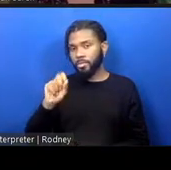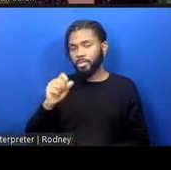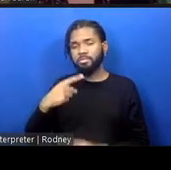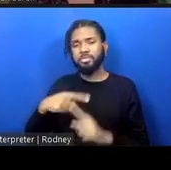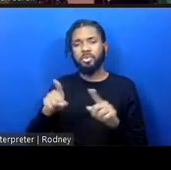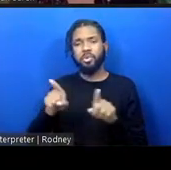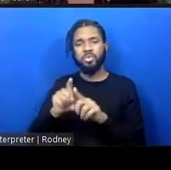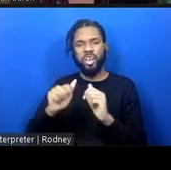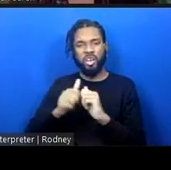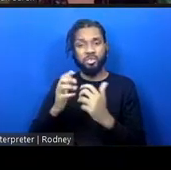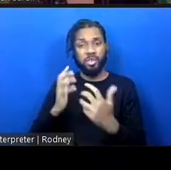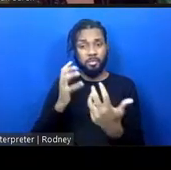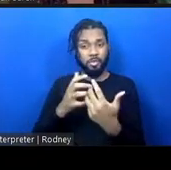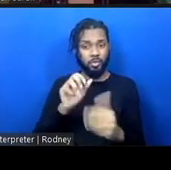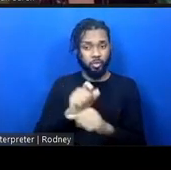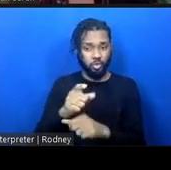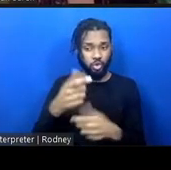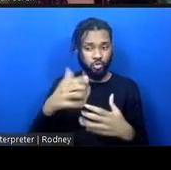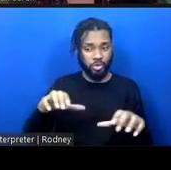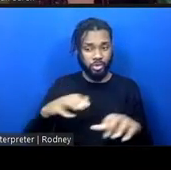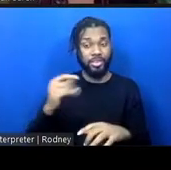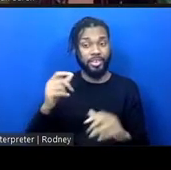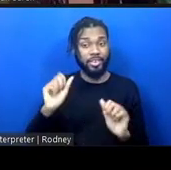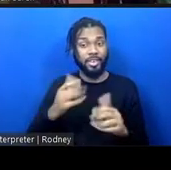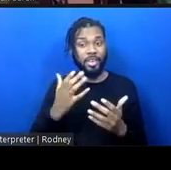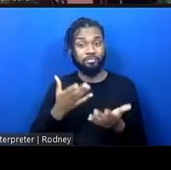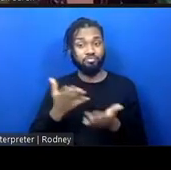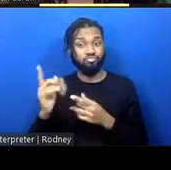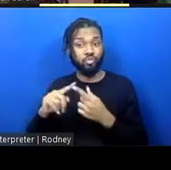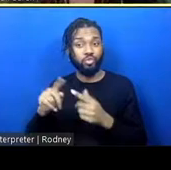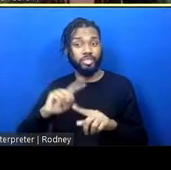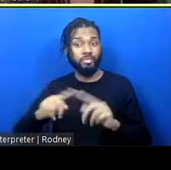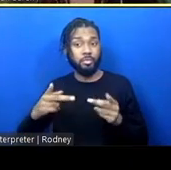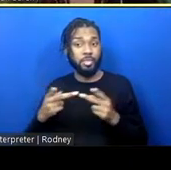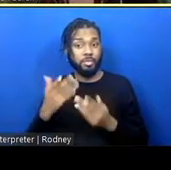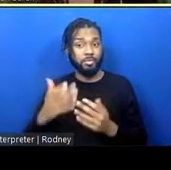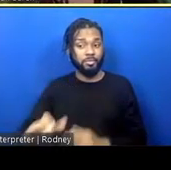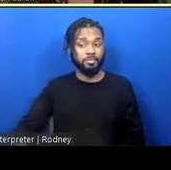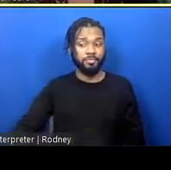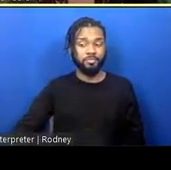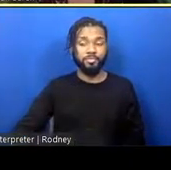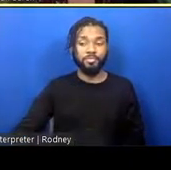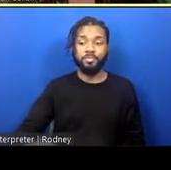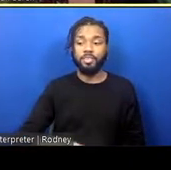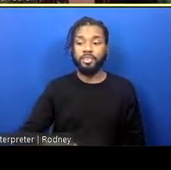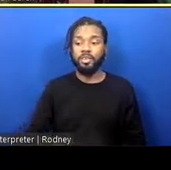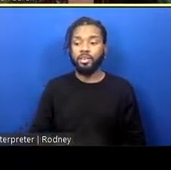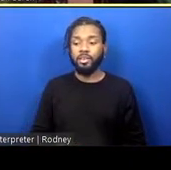work that you've already done and take it to a different place perhaps? Yeah. This is our execution of our business model, right?